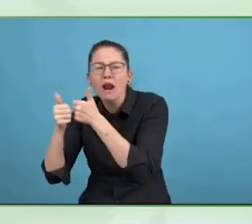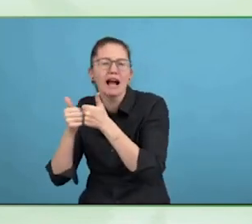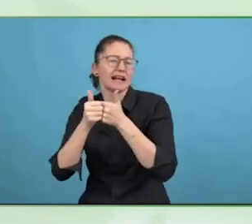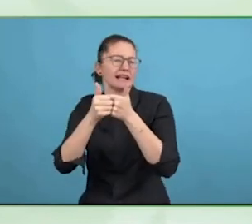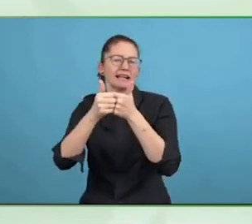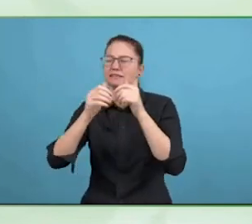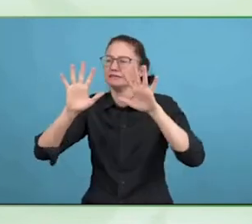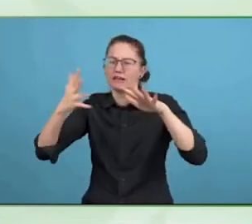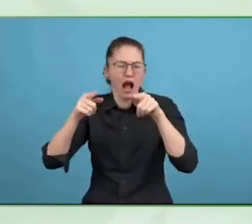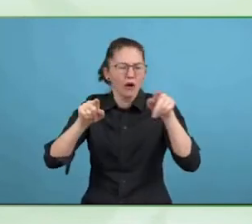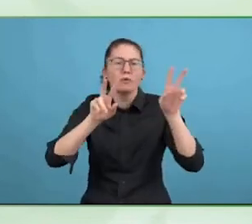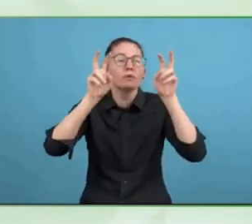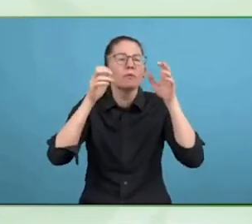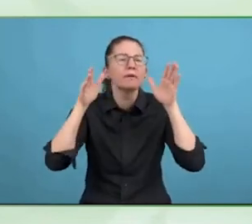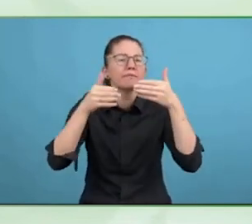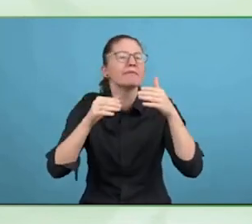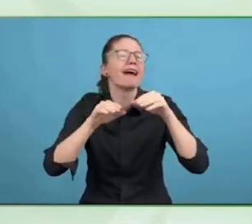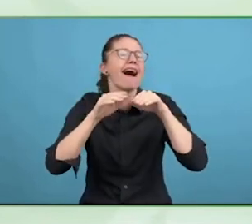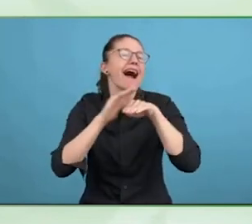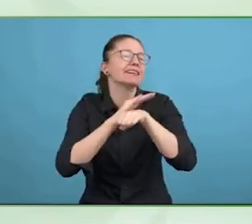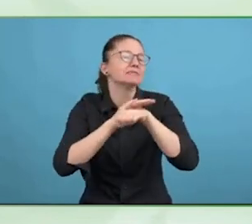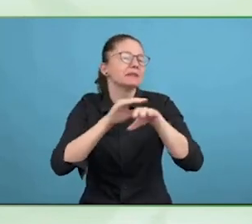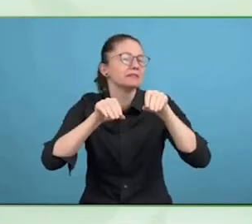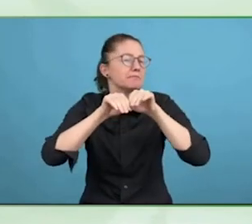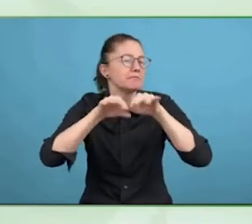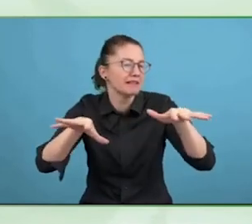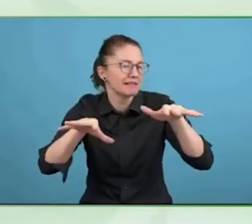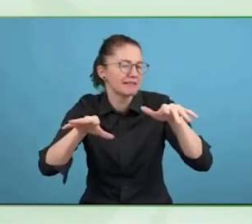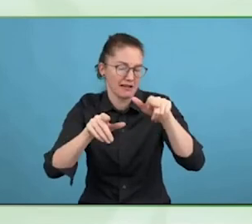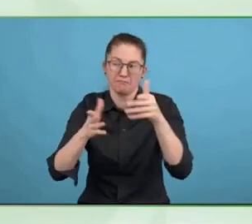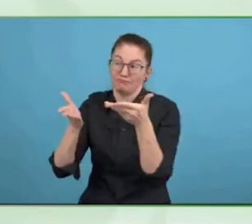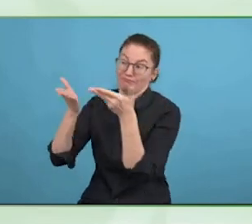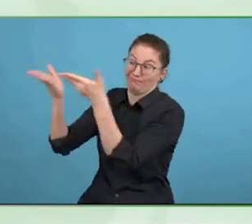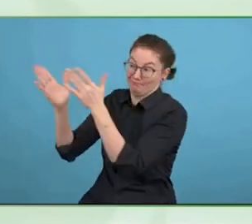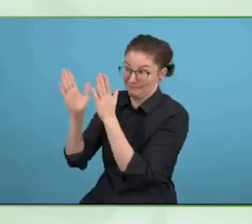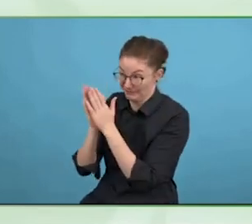I am Josh Miller, one of the founders and CEO of 3Play Media, we